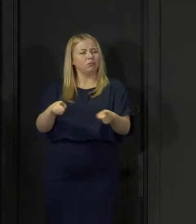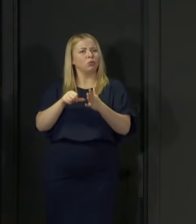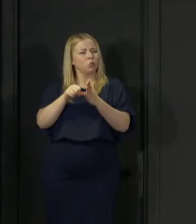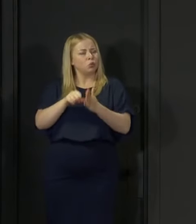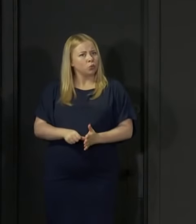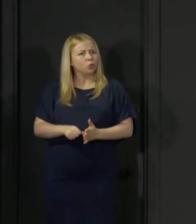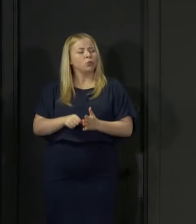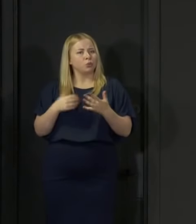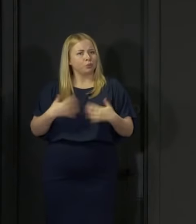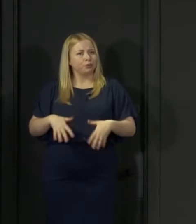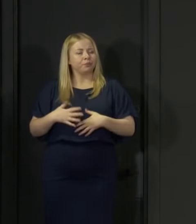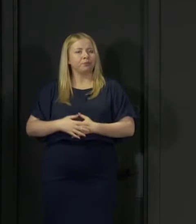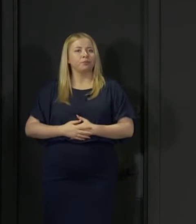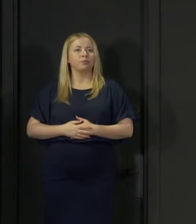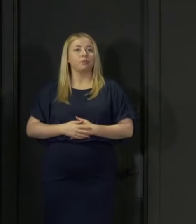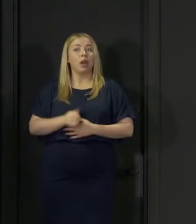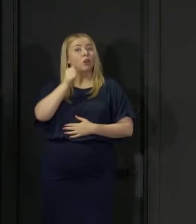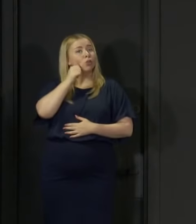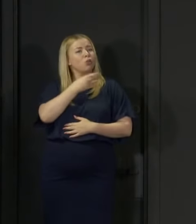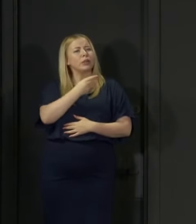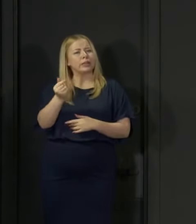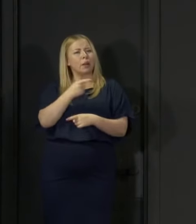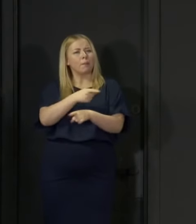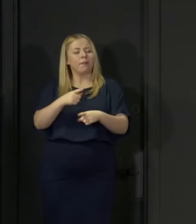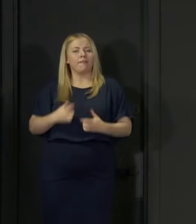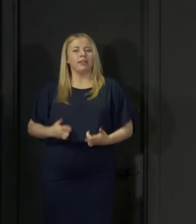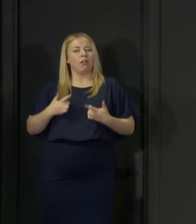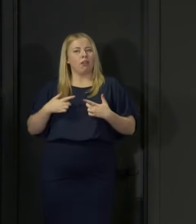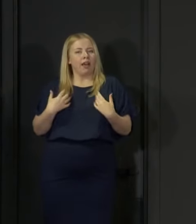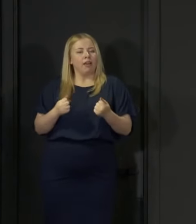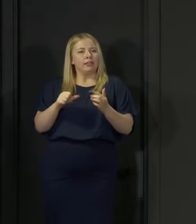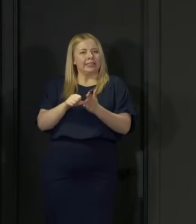And I know that, for some of you, there will be difficult decisions that lie ahead.